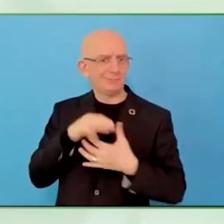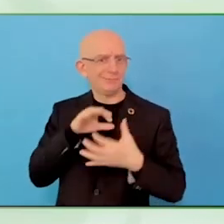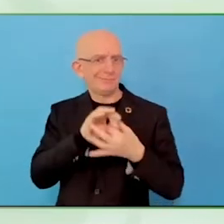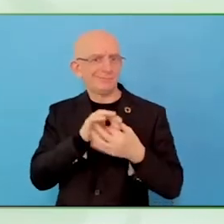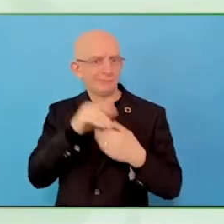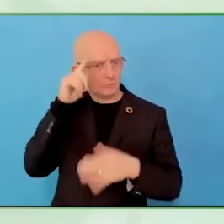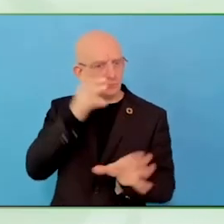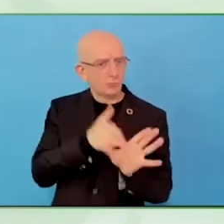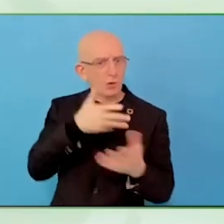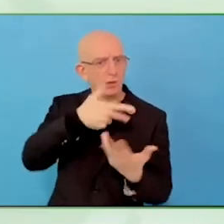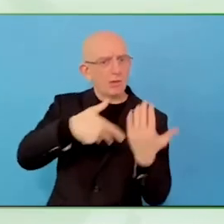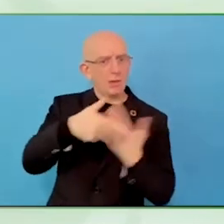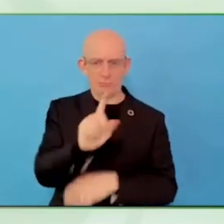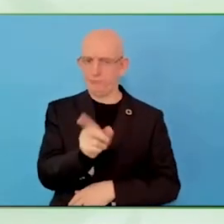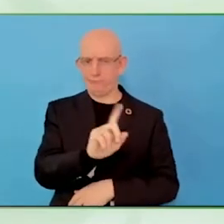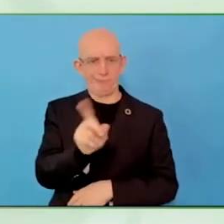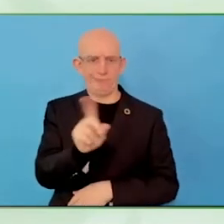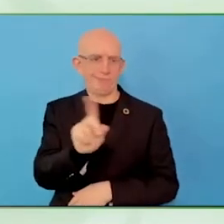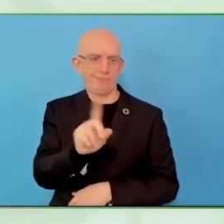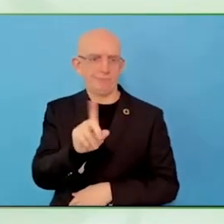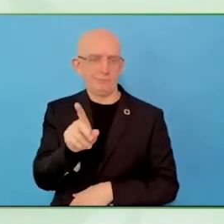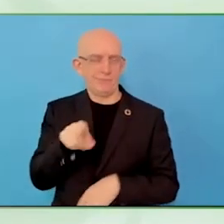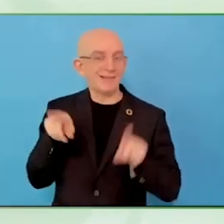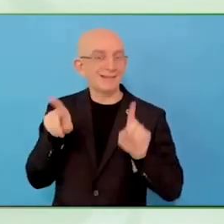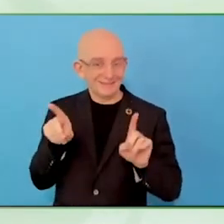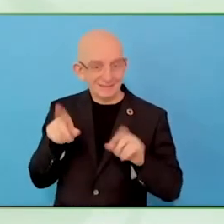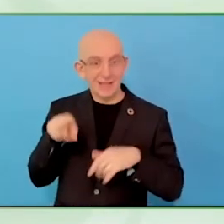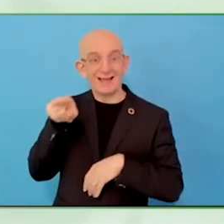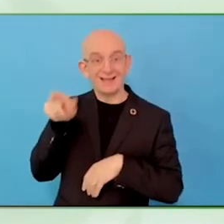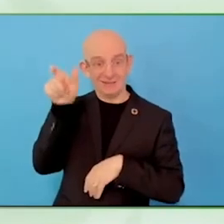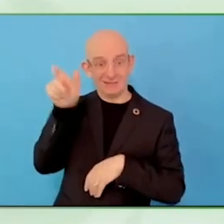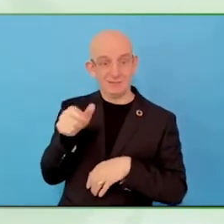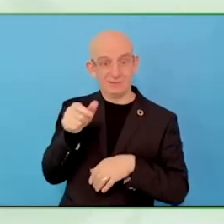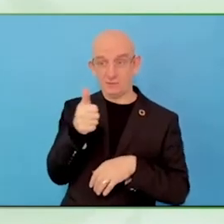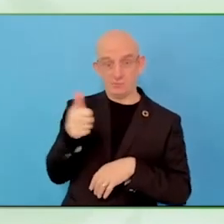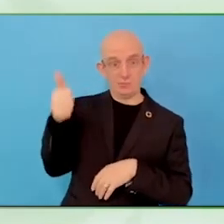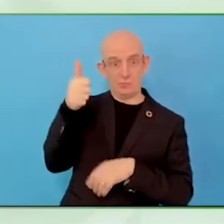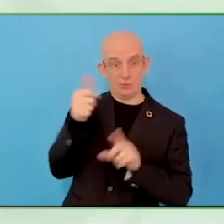So an advocate for anti-stigma.